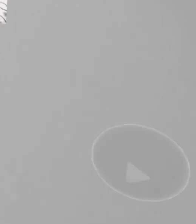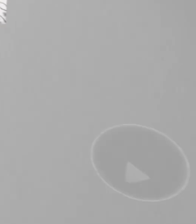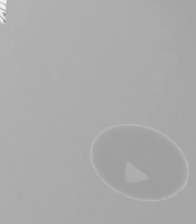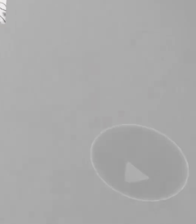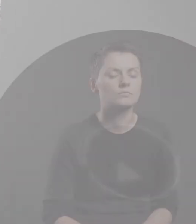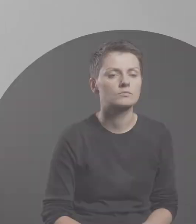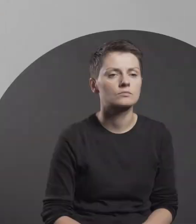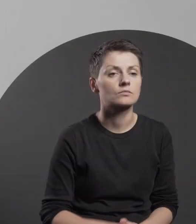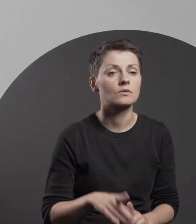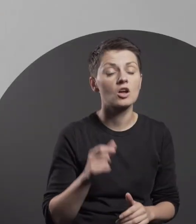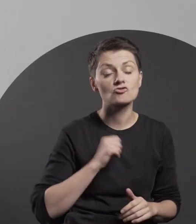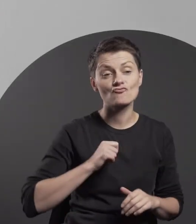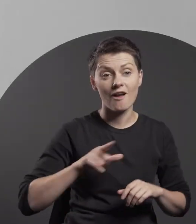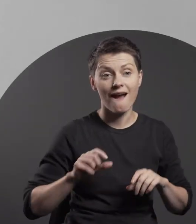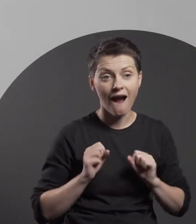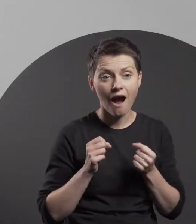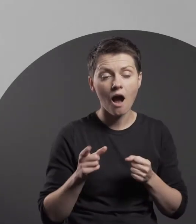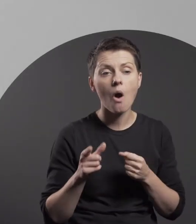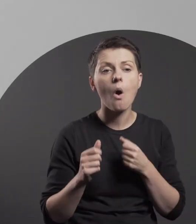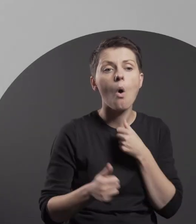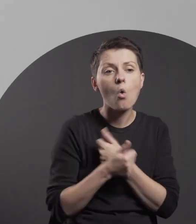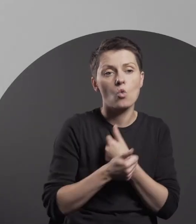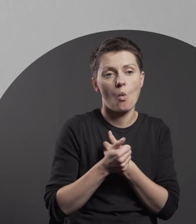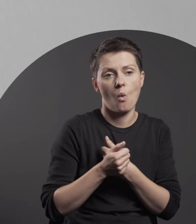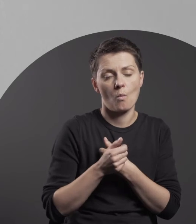Rytka captured his own performance art through the medium of photography.